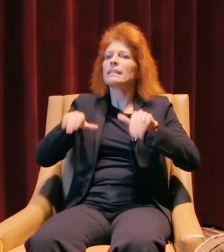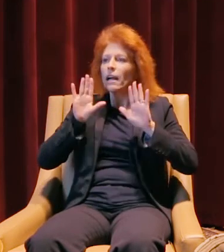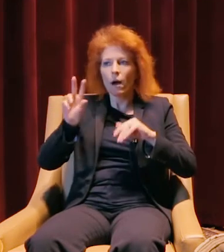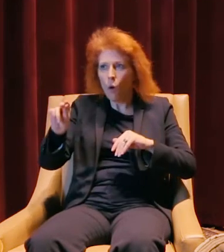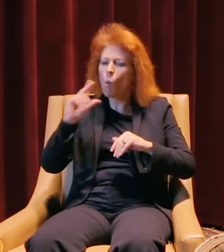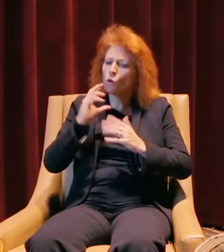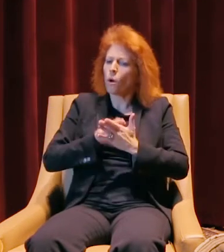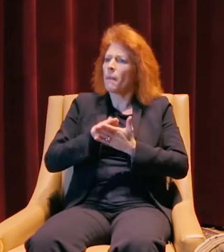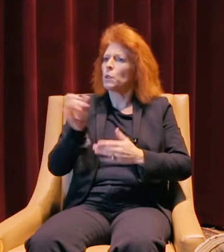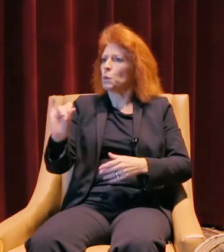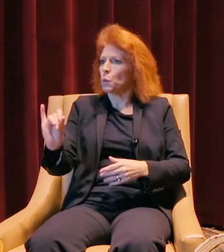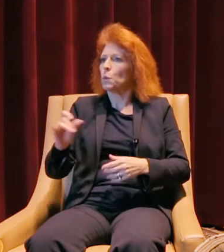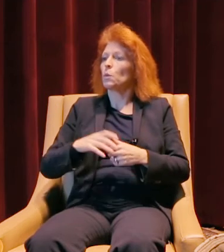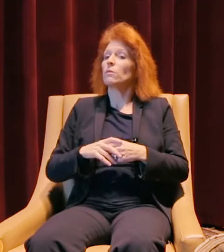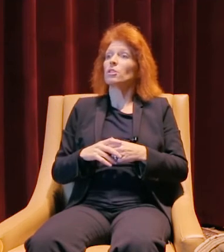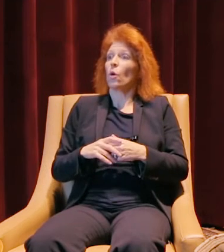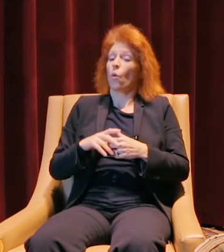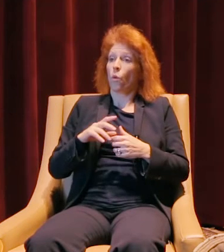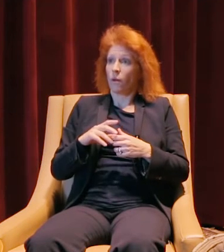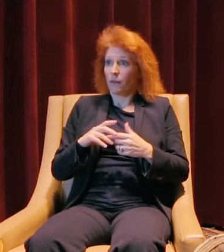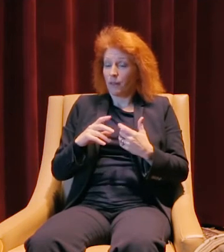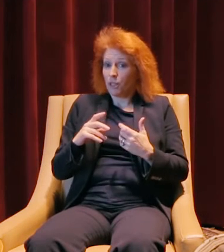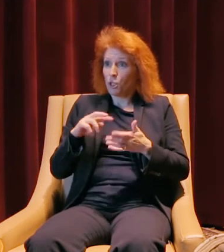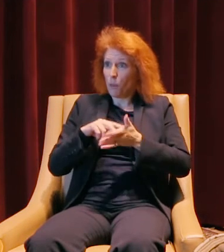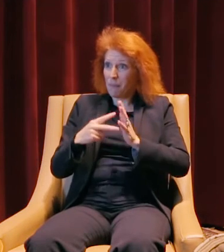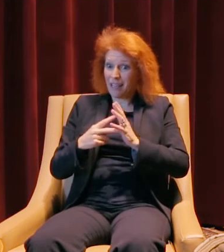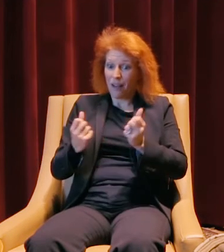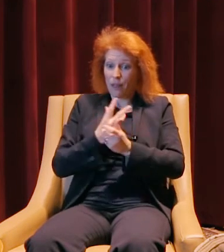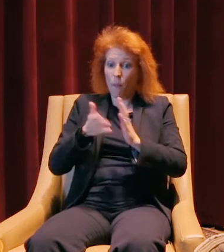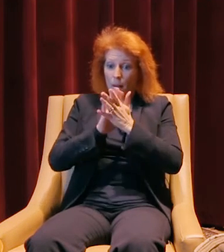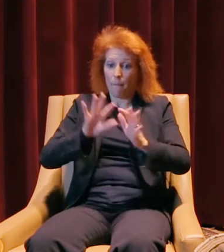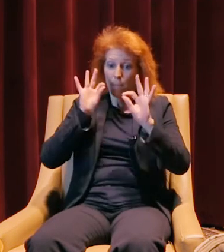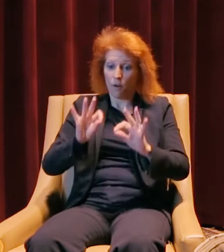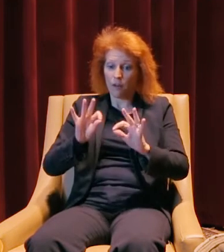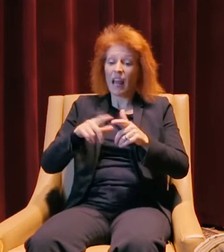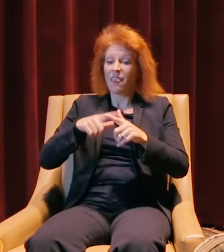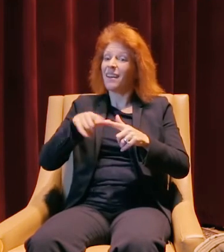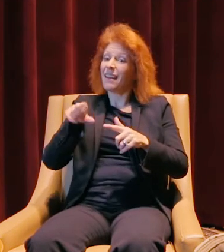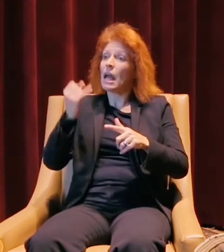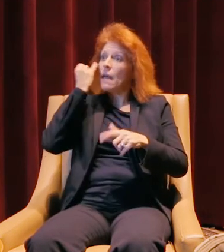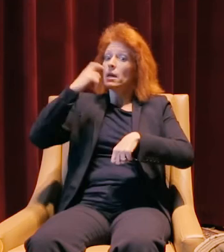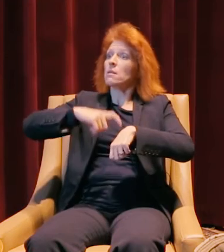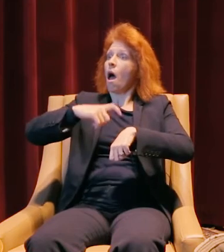If we've got that, I'm gonna make everything we've got right now perfect, and then, yes, if we do have some time,